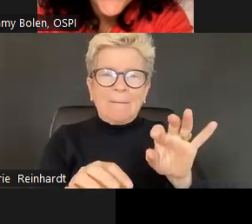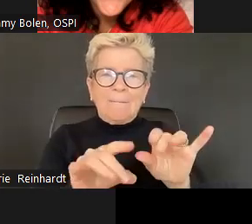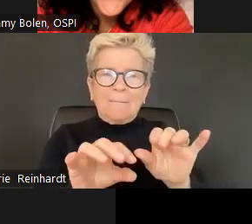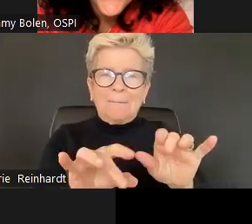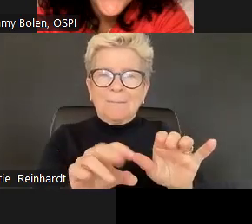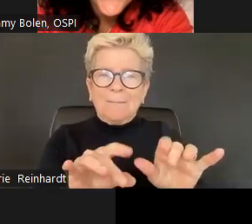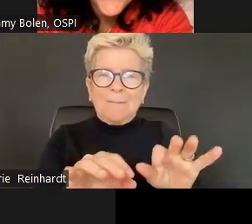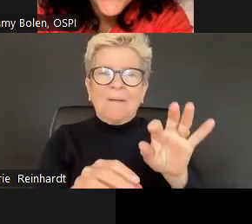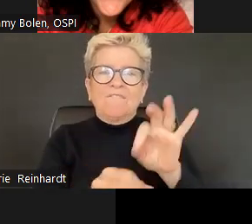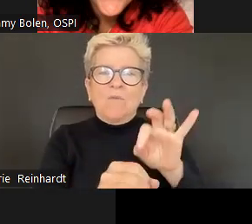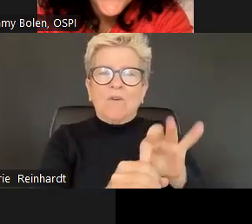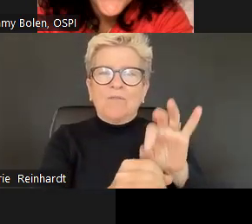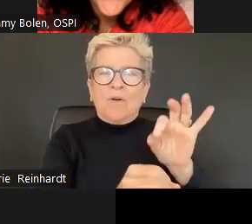What grade band you're working with the most, and how familiar you are with this topic. So I see them coming in.